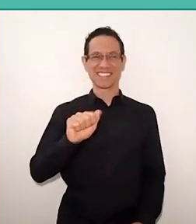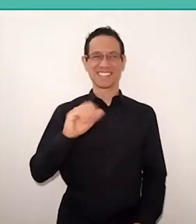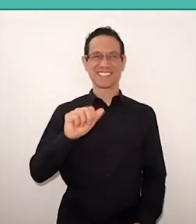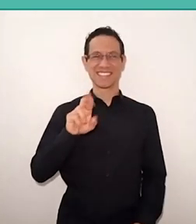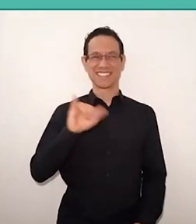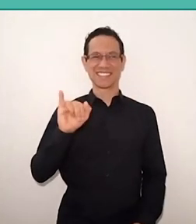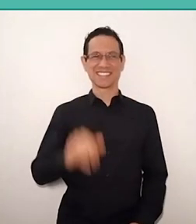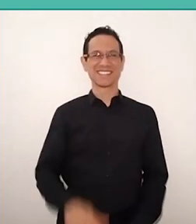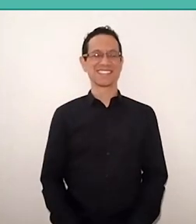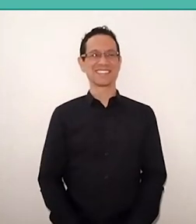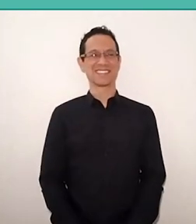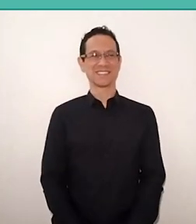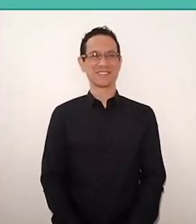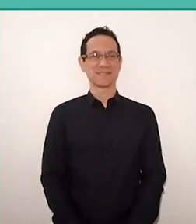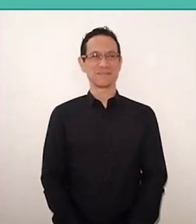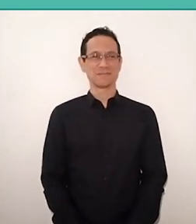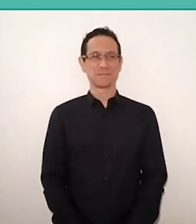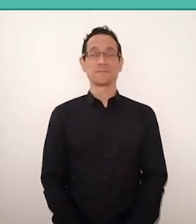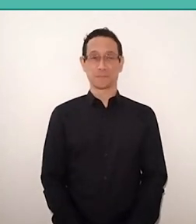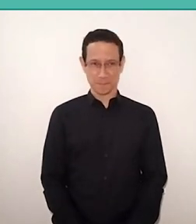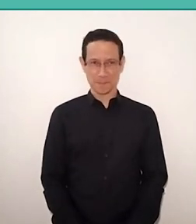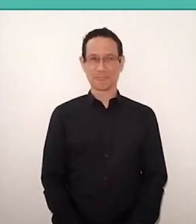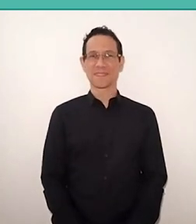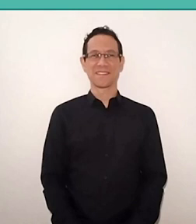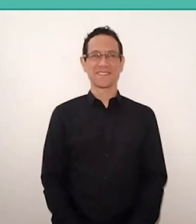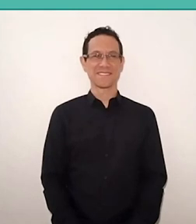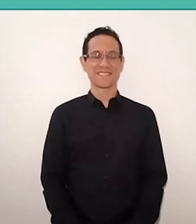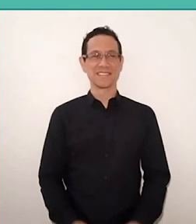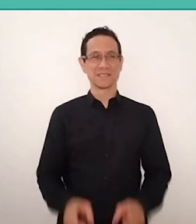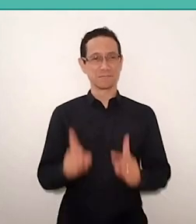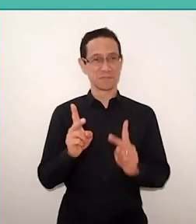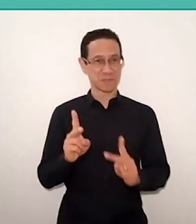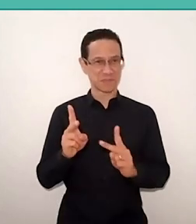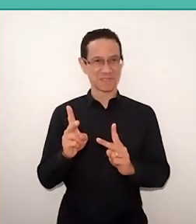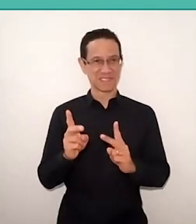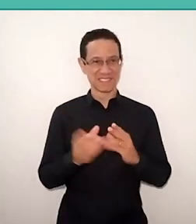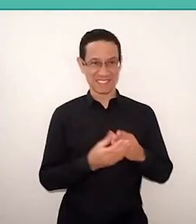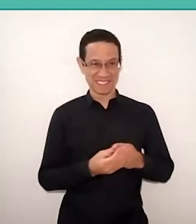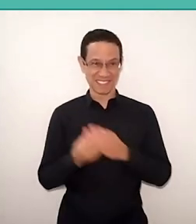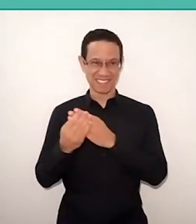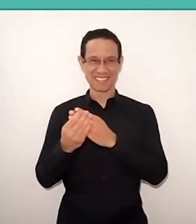Since we are on this line from personal experiences,